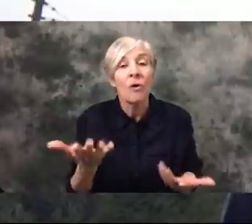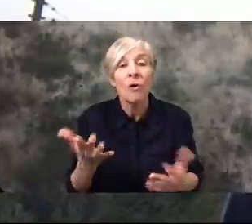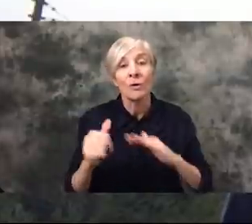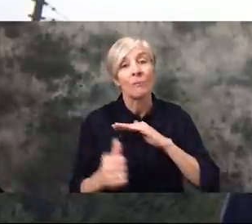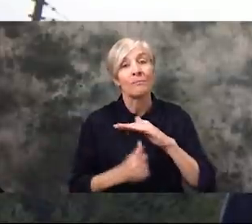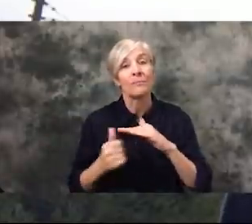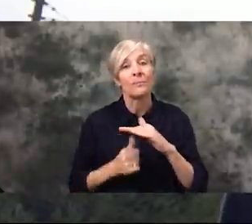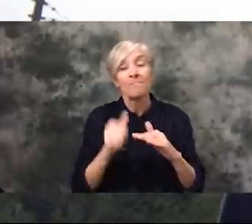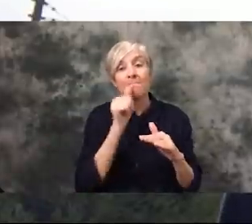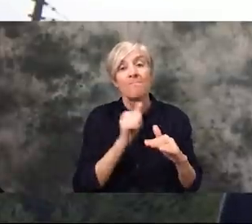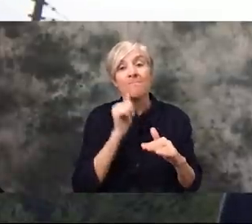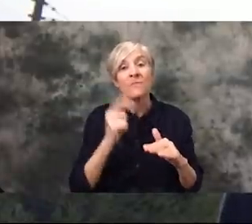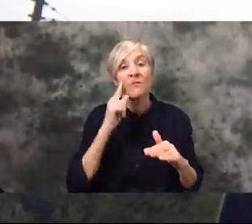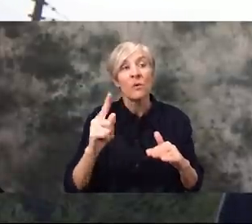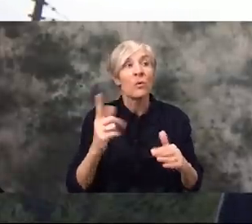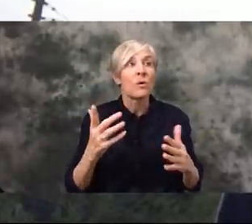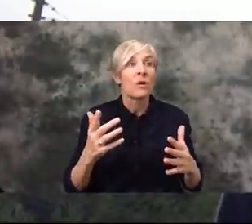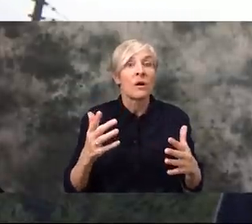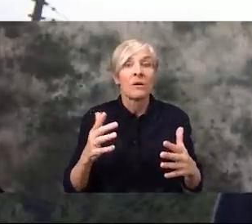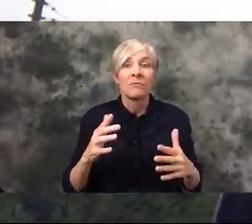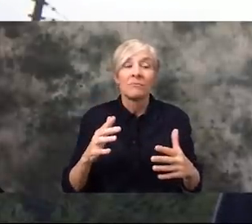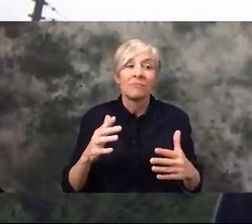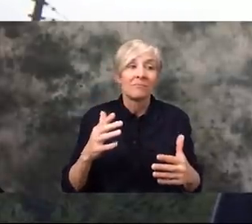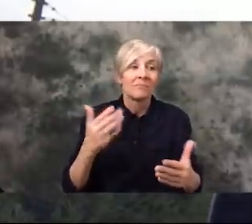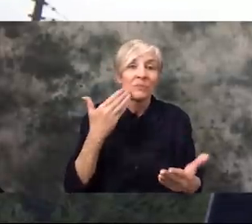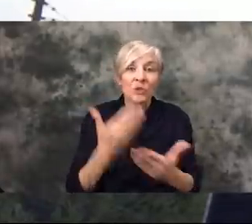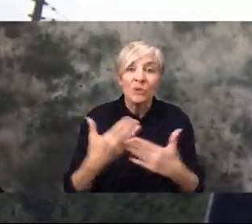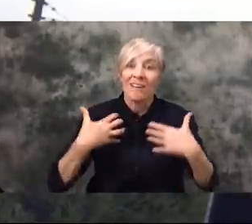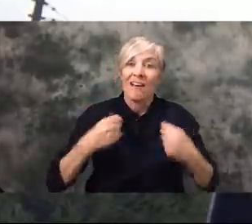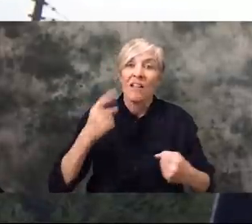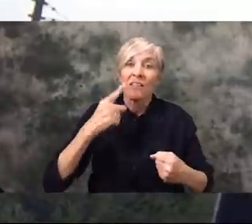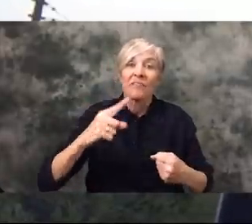it... for the health and for the good of